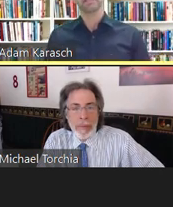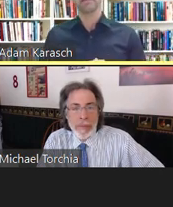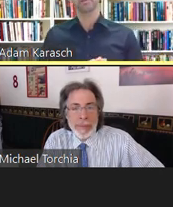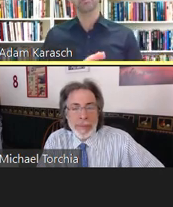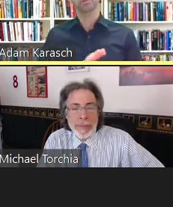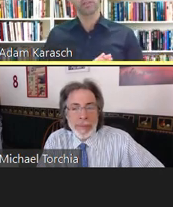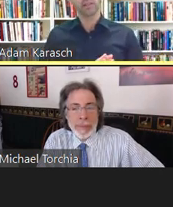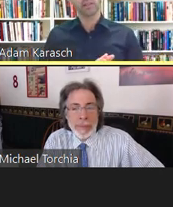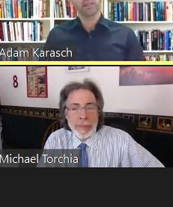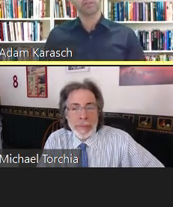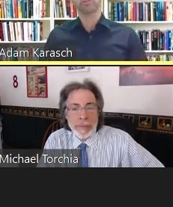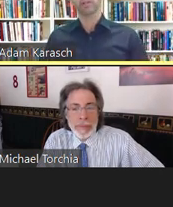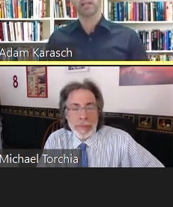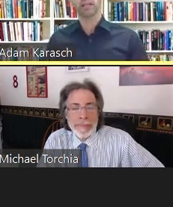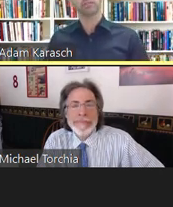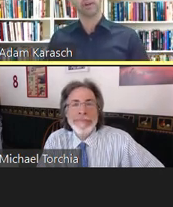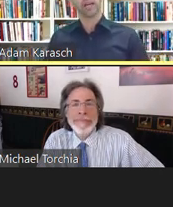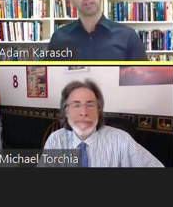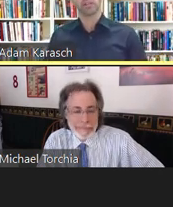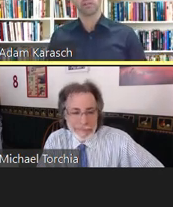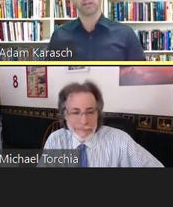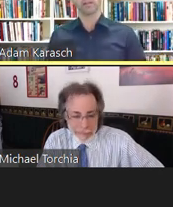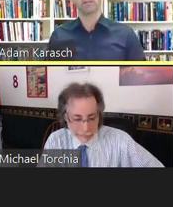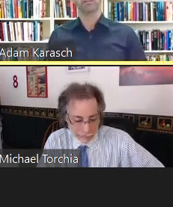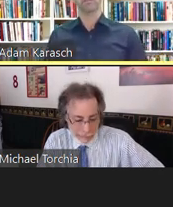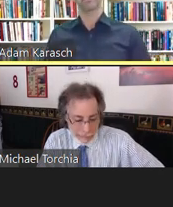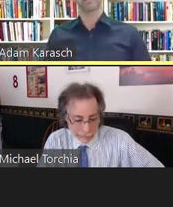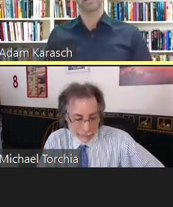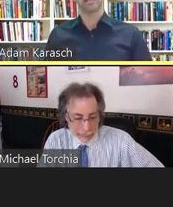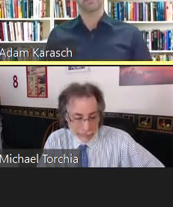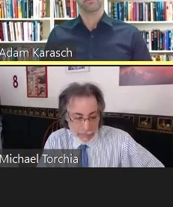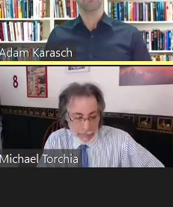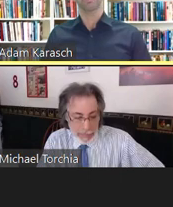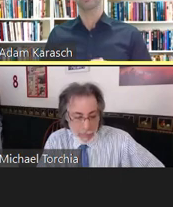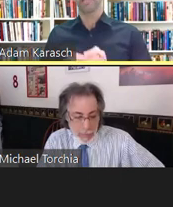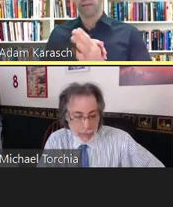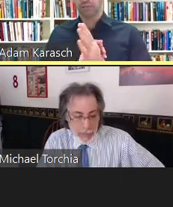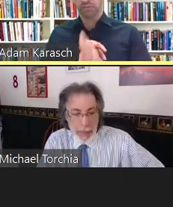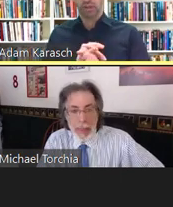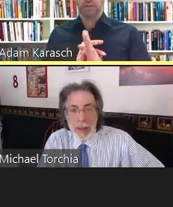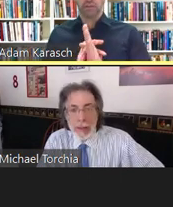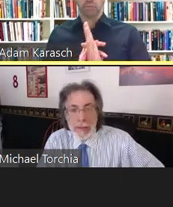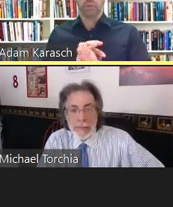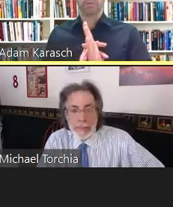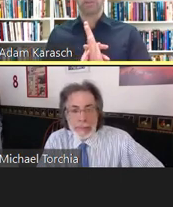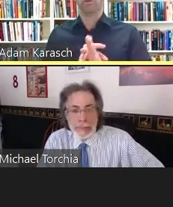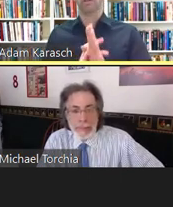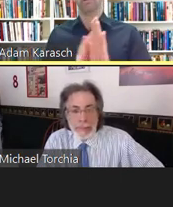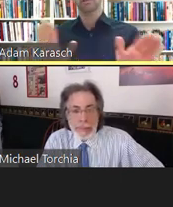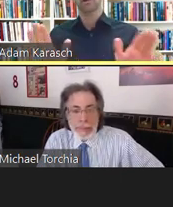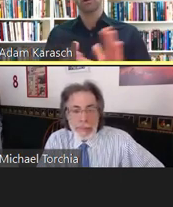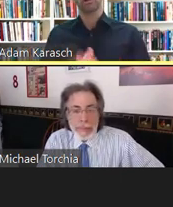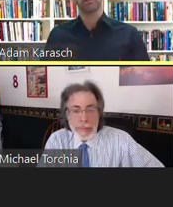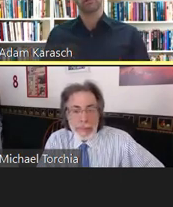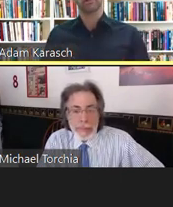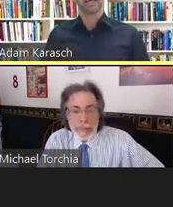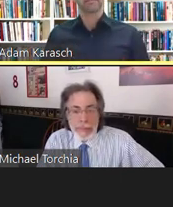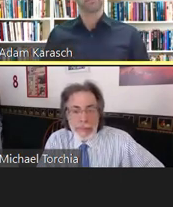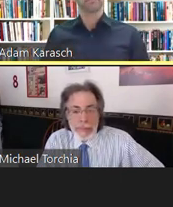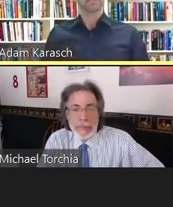have been muted to avoid any distraction of other attendees. But your chatbox function will be on all the time.